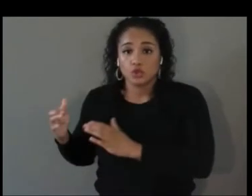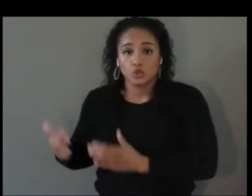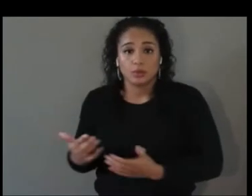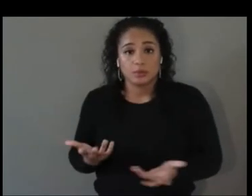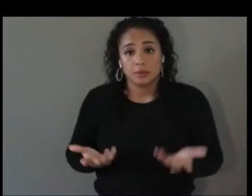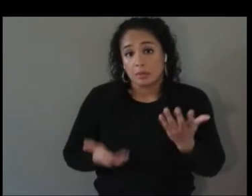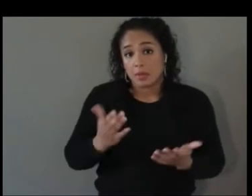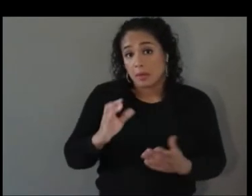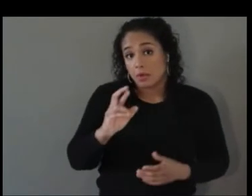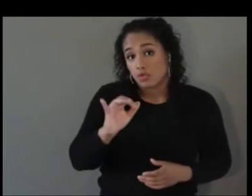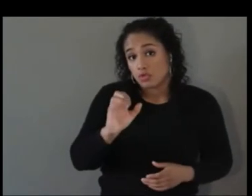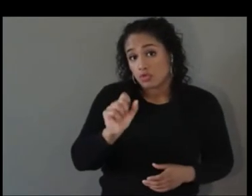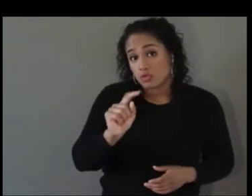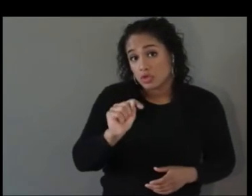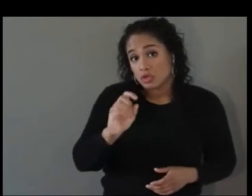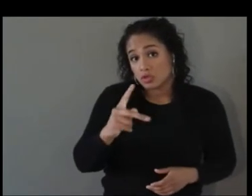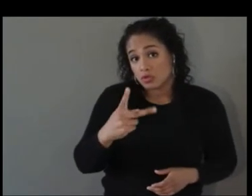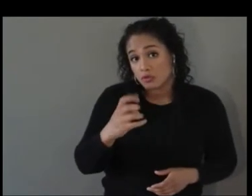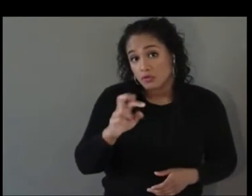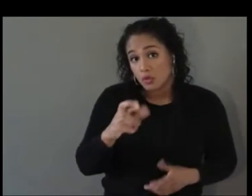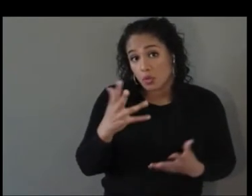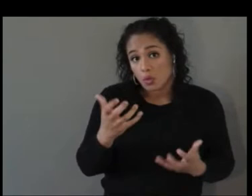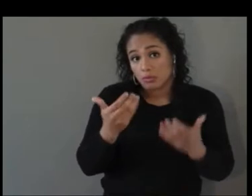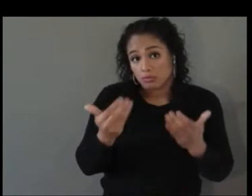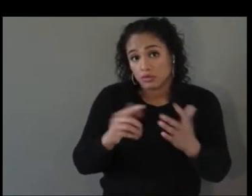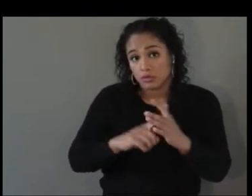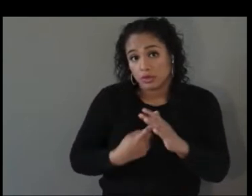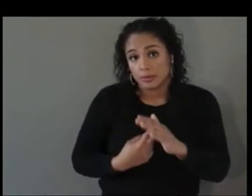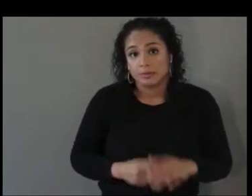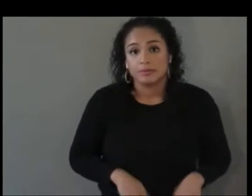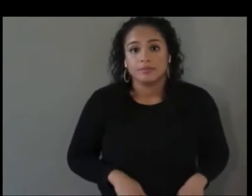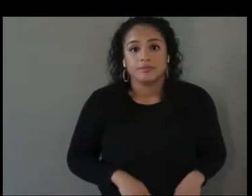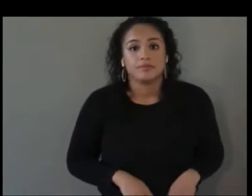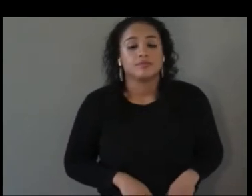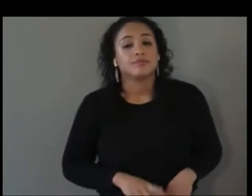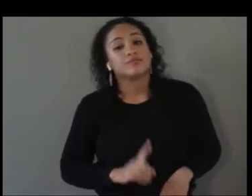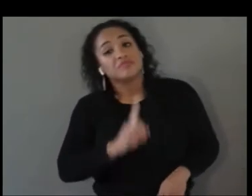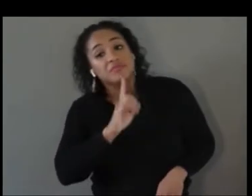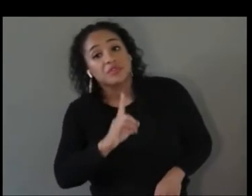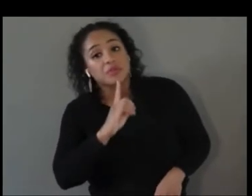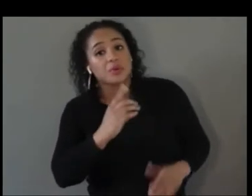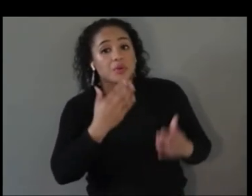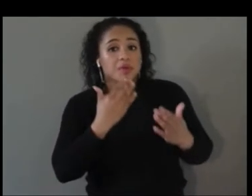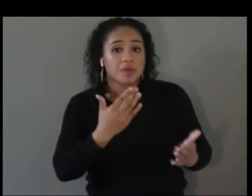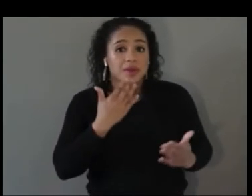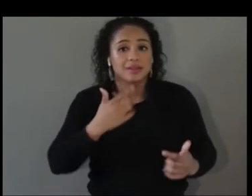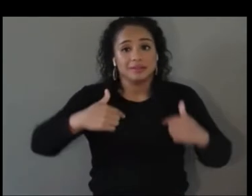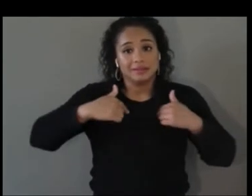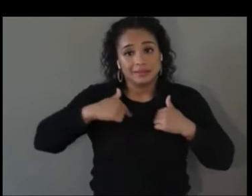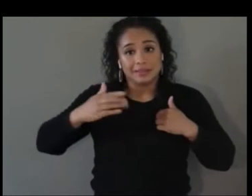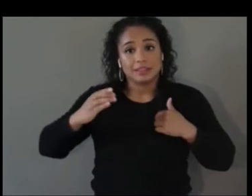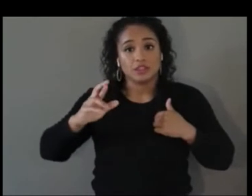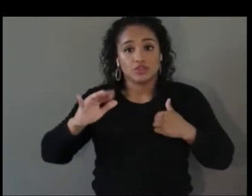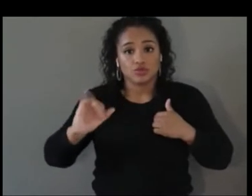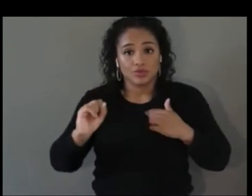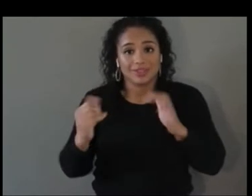Of course. Thanks, Neil. This is Chris Lafayette again speaking. With the Black